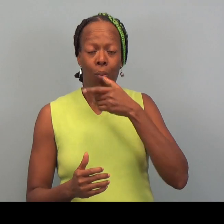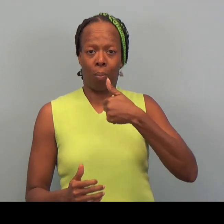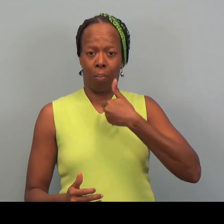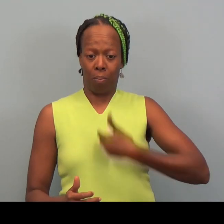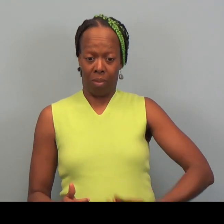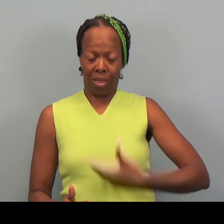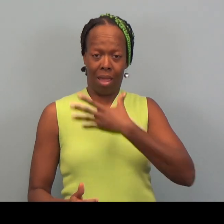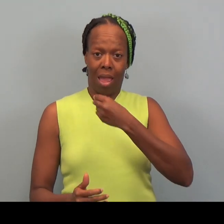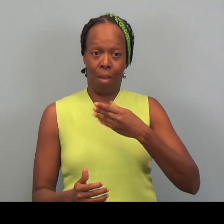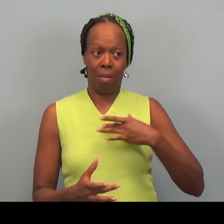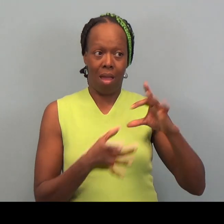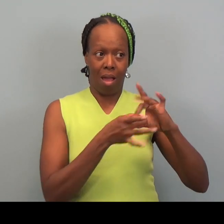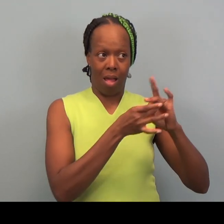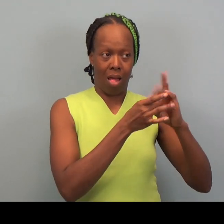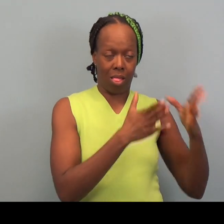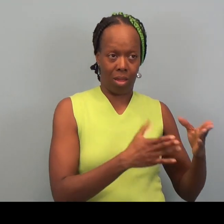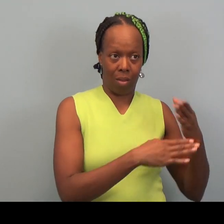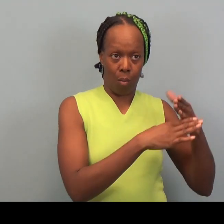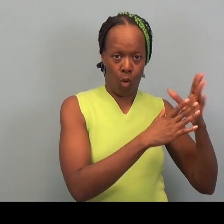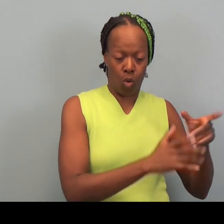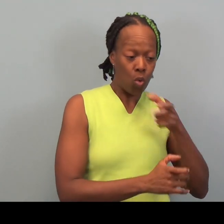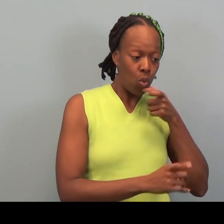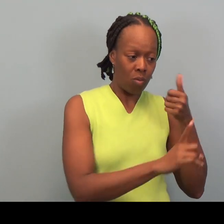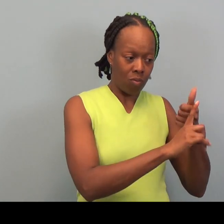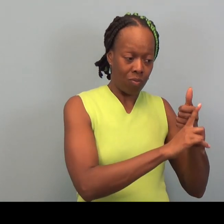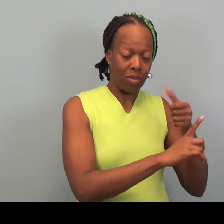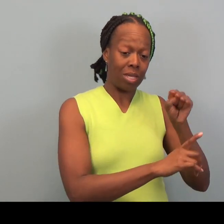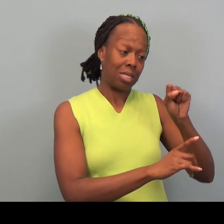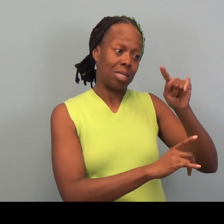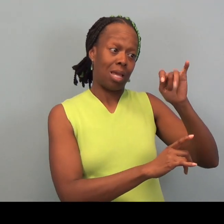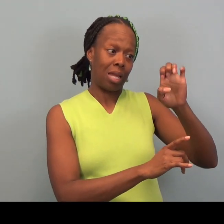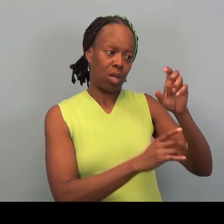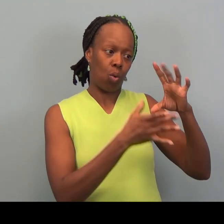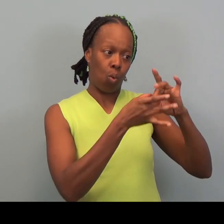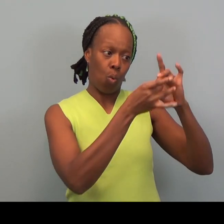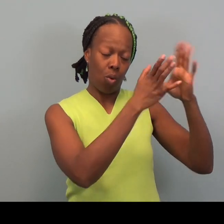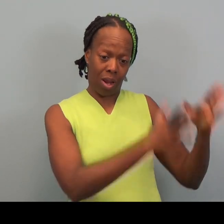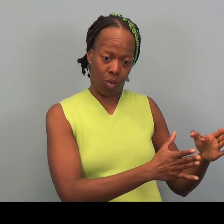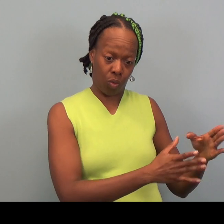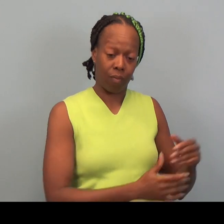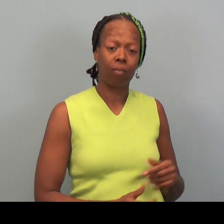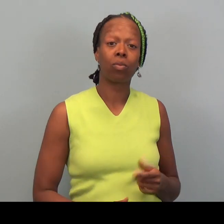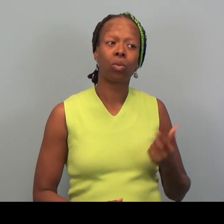or my colleague who is a site coordinator. We take a third look at everything